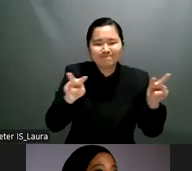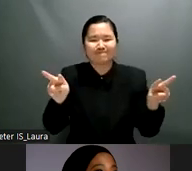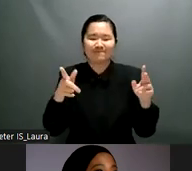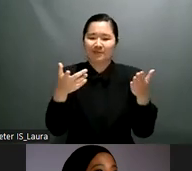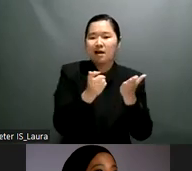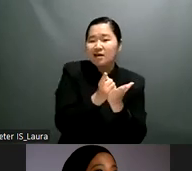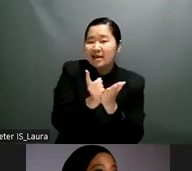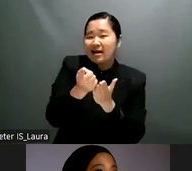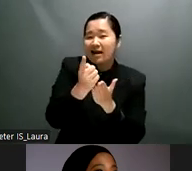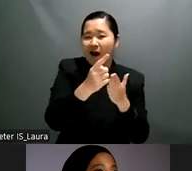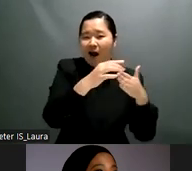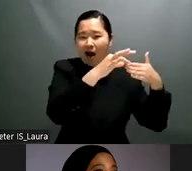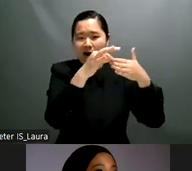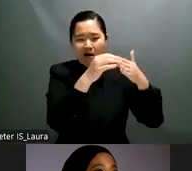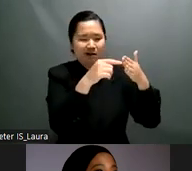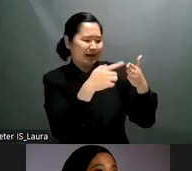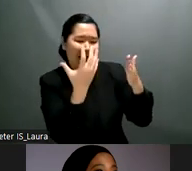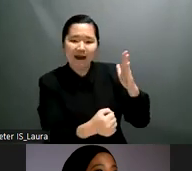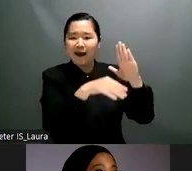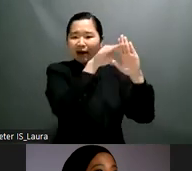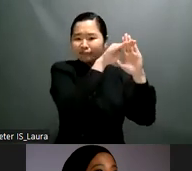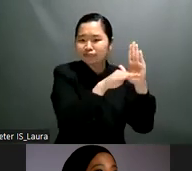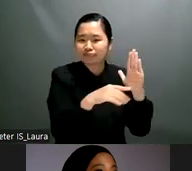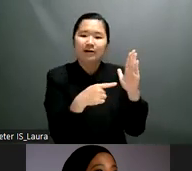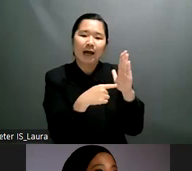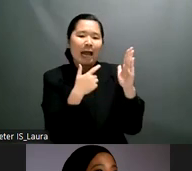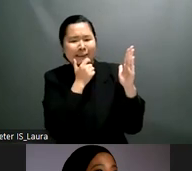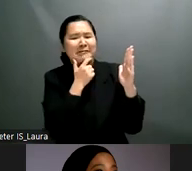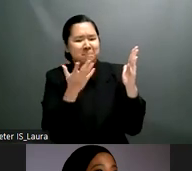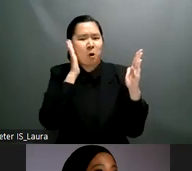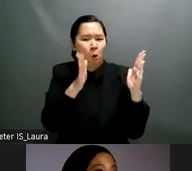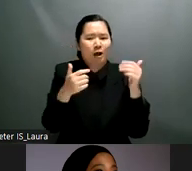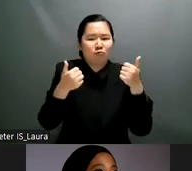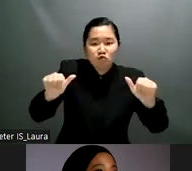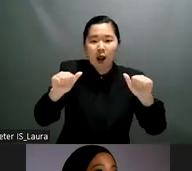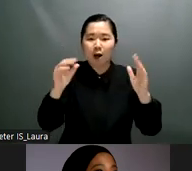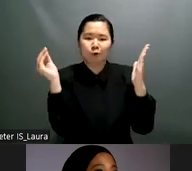this is no longer just about underrepresented groups there would imaginably be many aspects